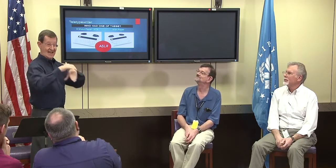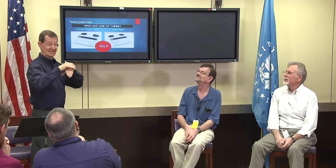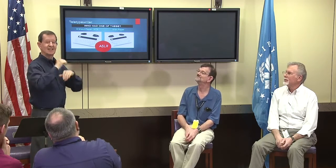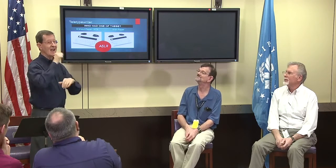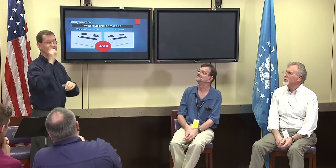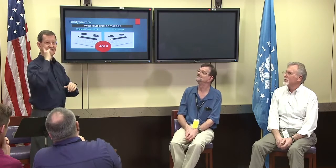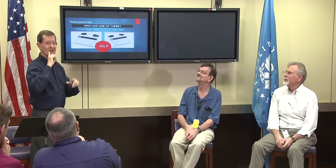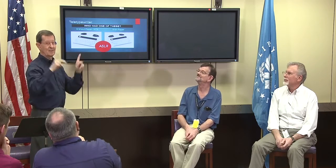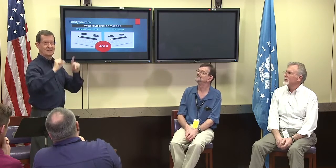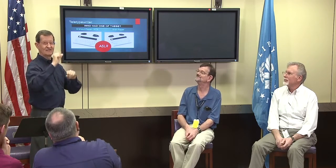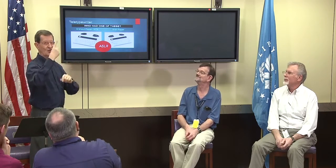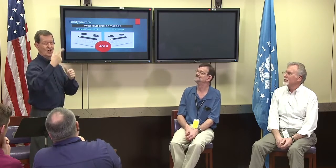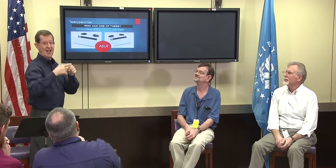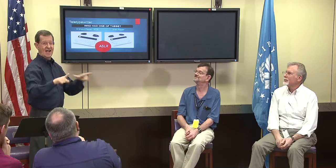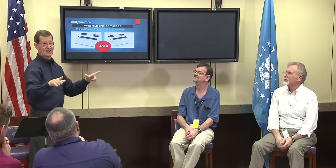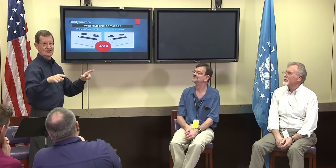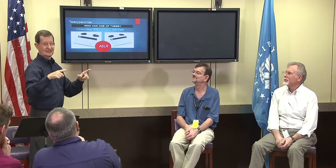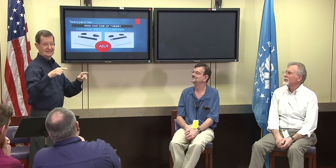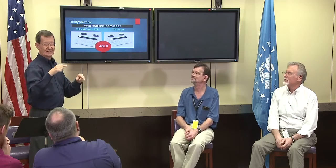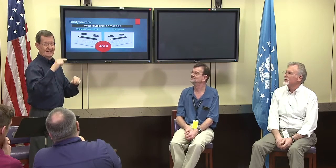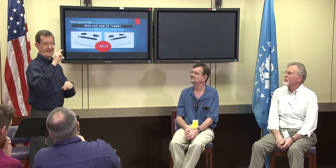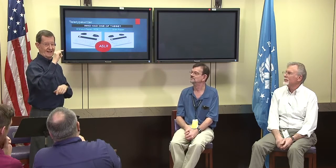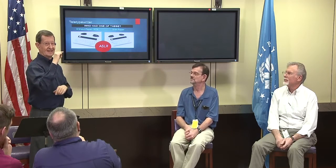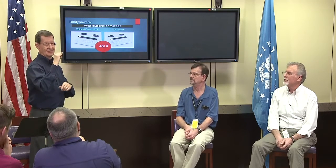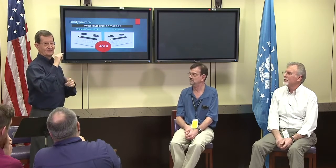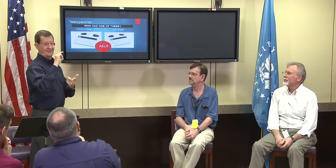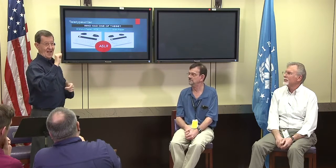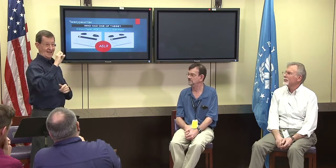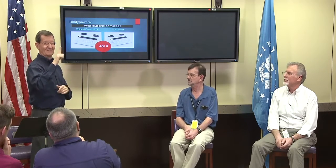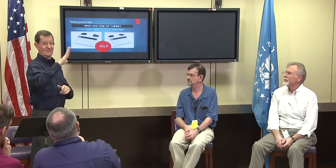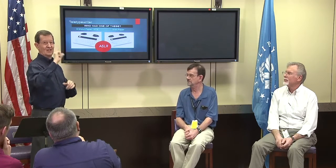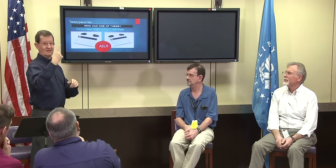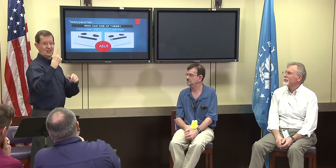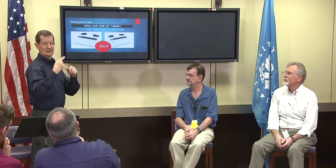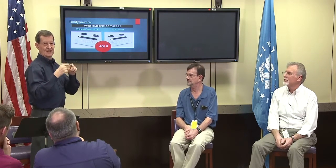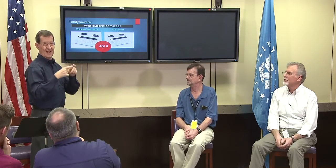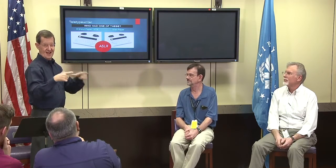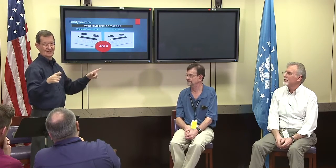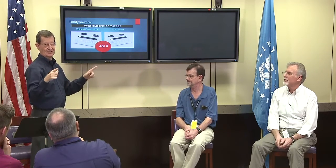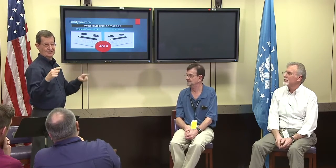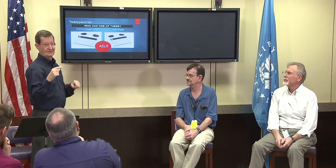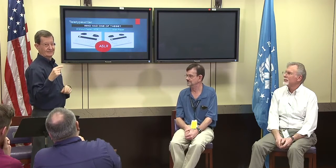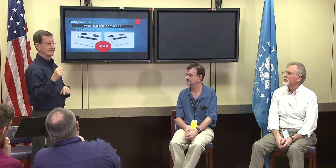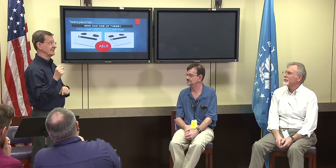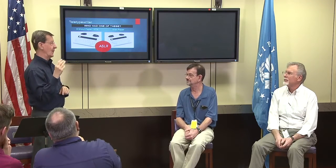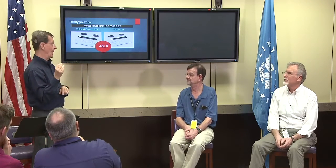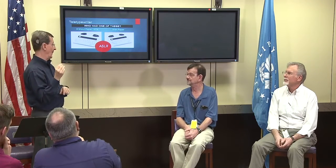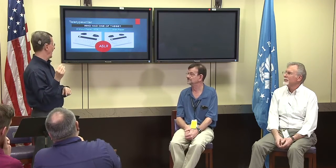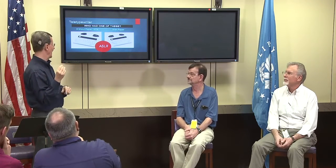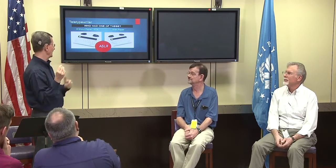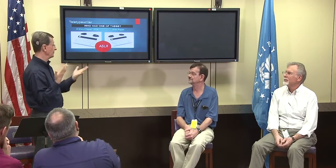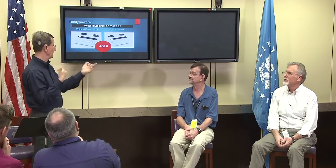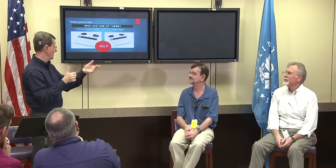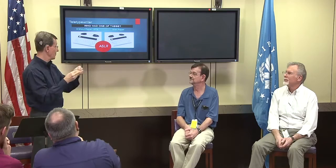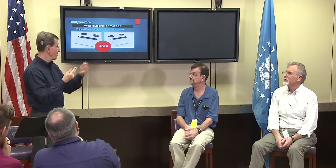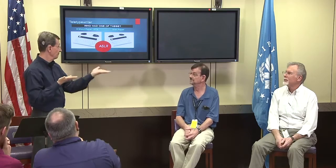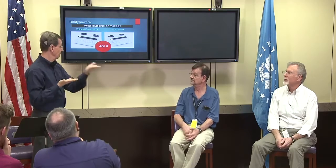it was really hard to remember what was said, especially, if English was your second language, it was harder to keep up with that